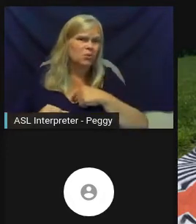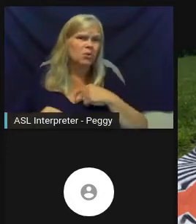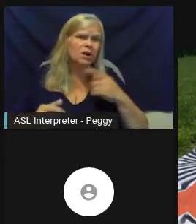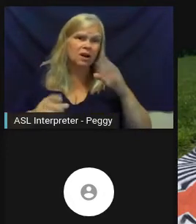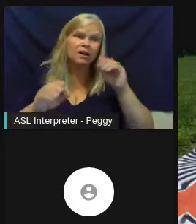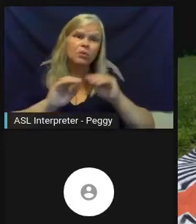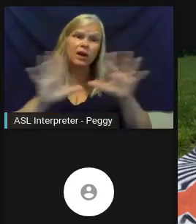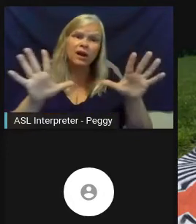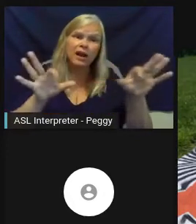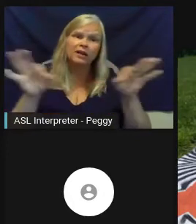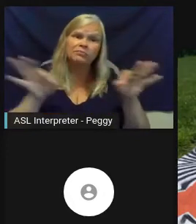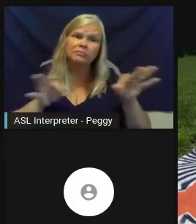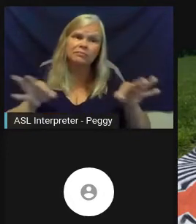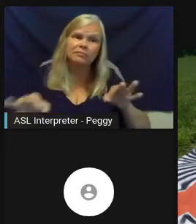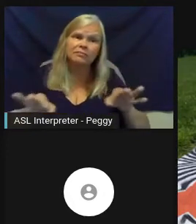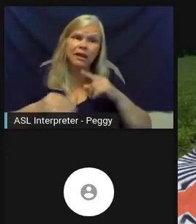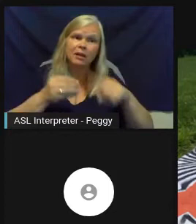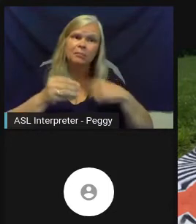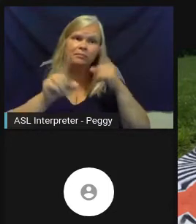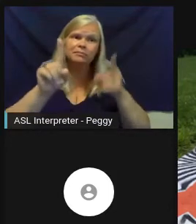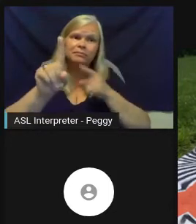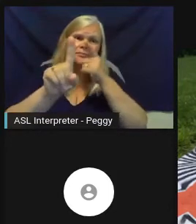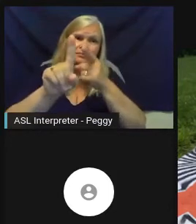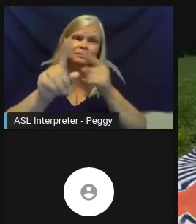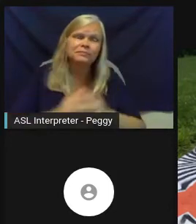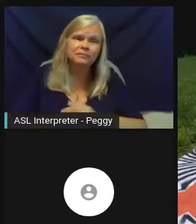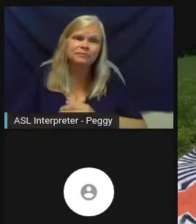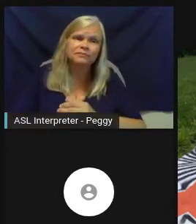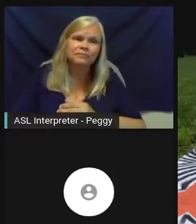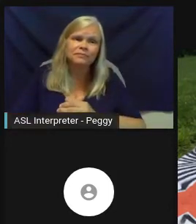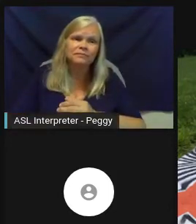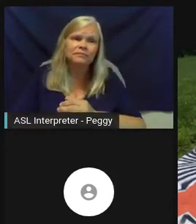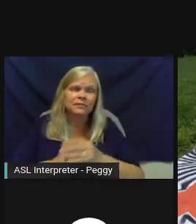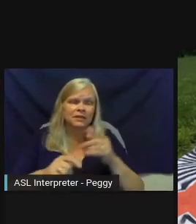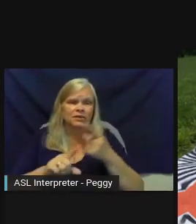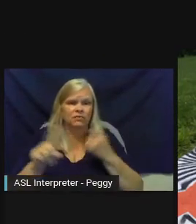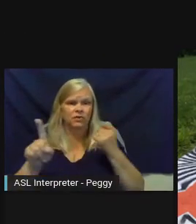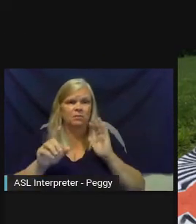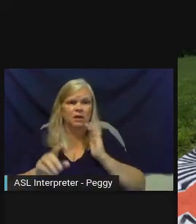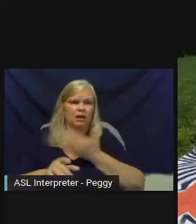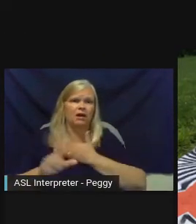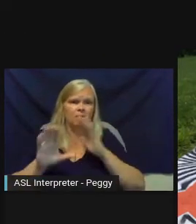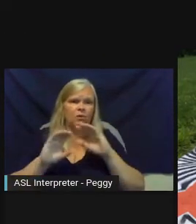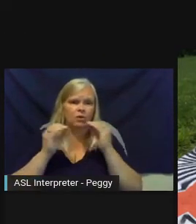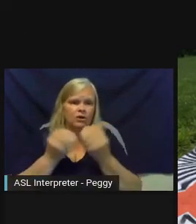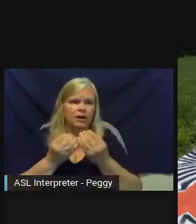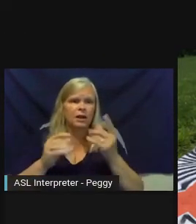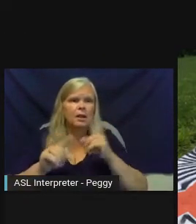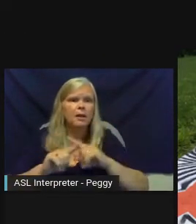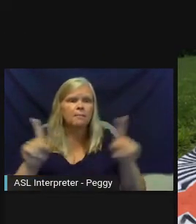for the organization. So we knew that they-- there was a focus from